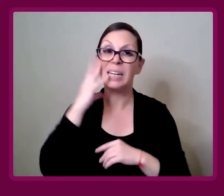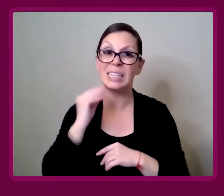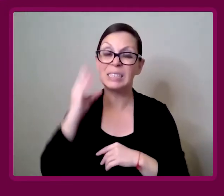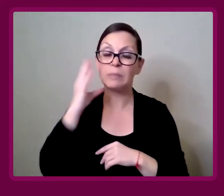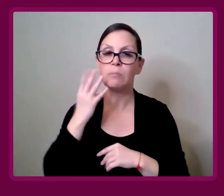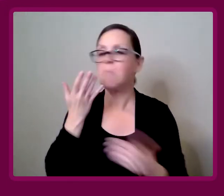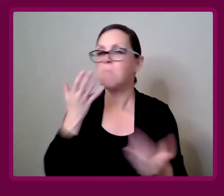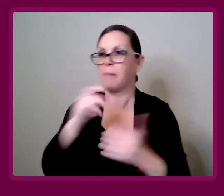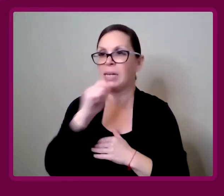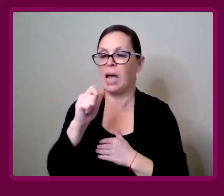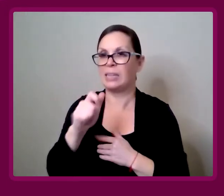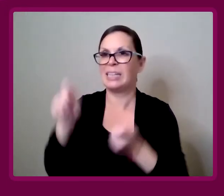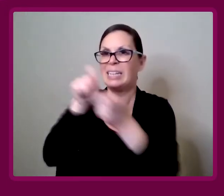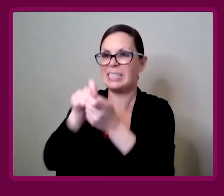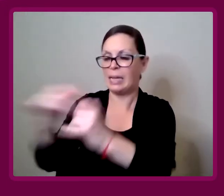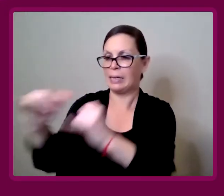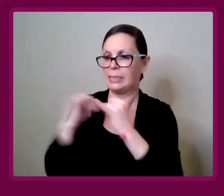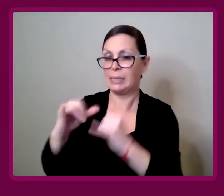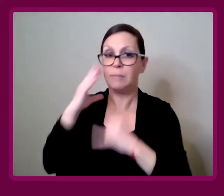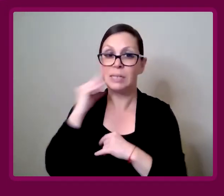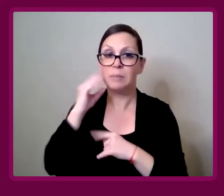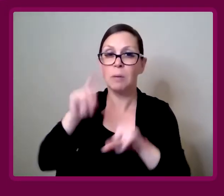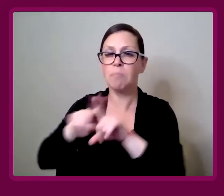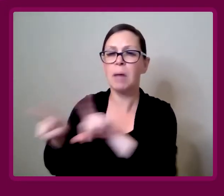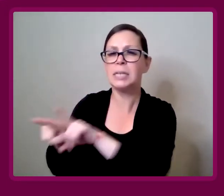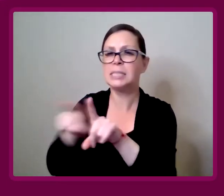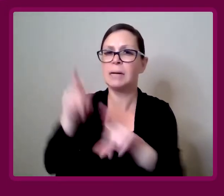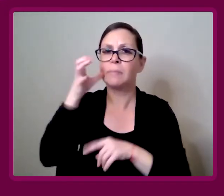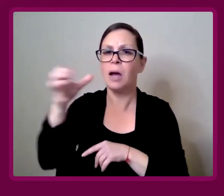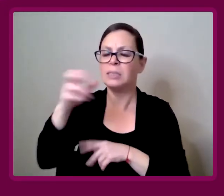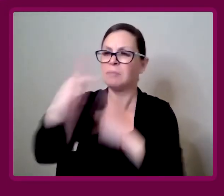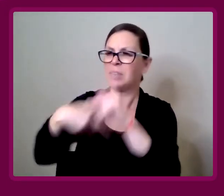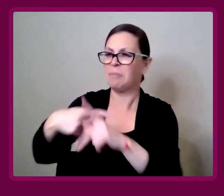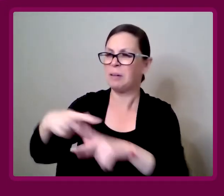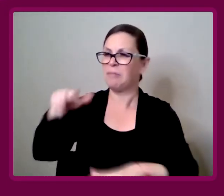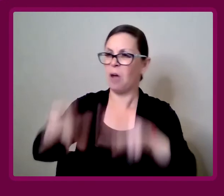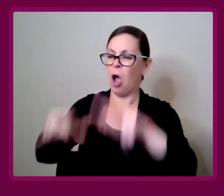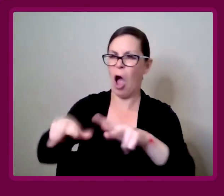been facing, maybe not exactly the same, but a similar type of awkward place.